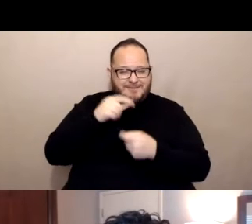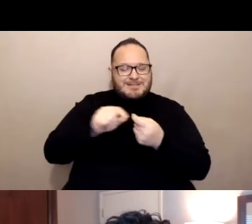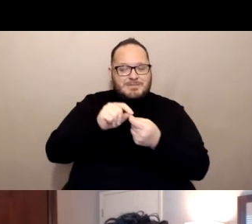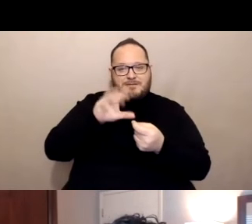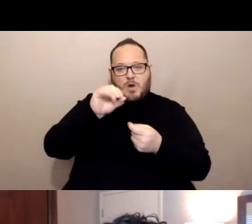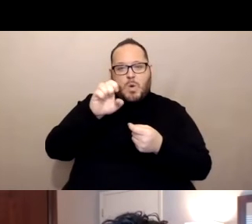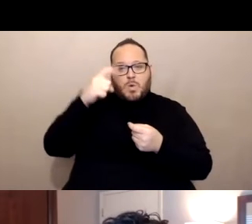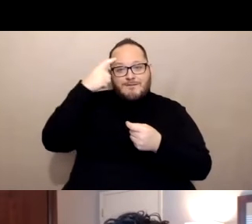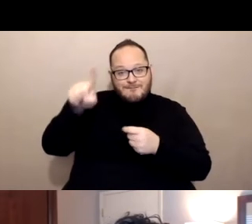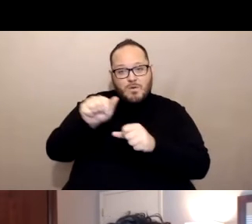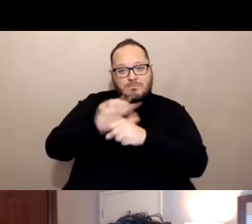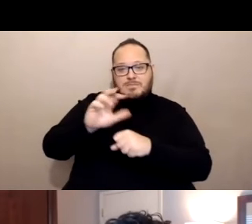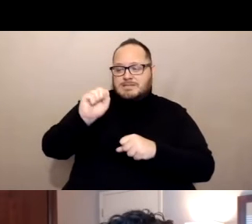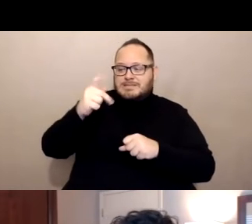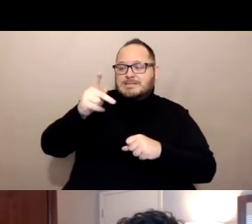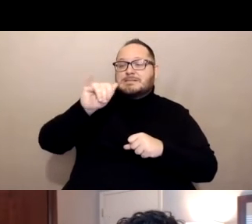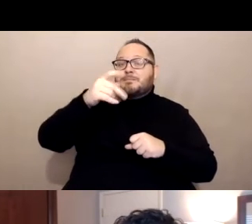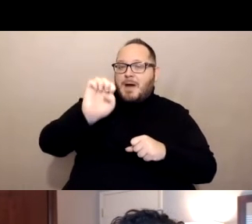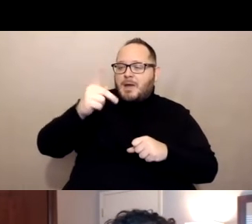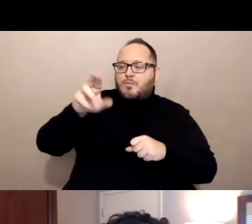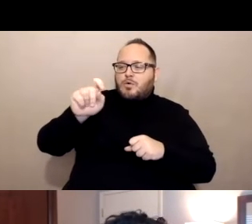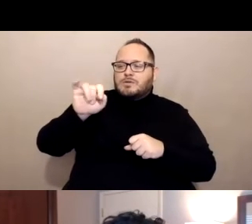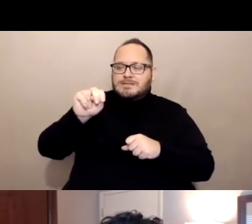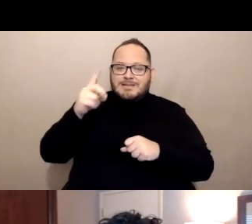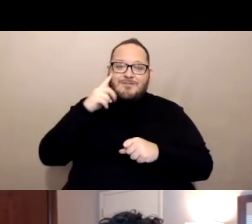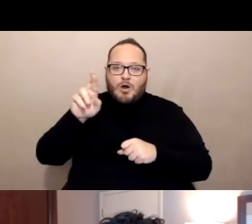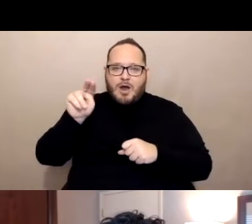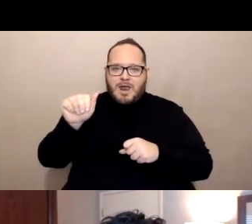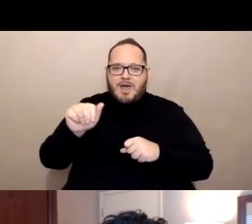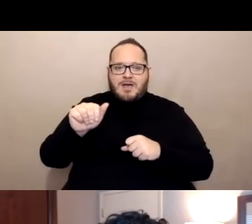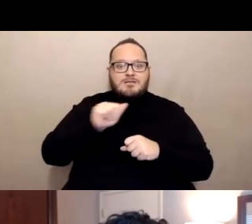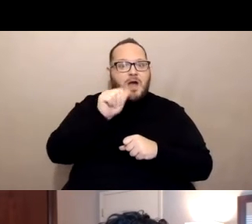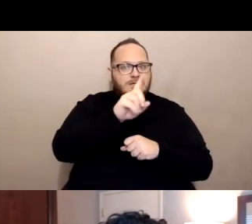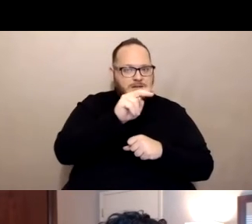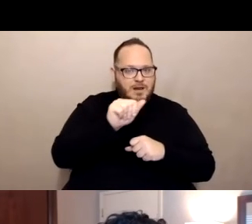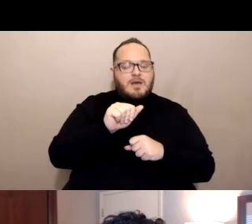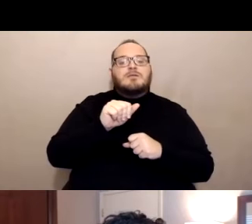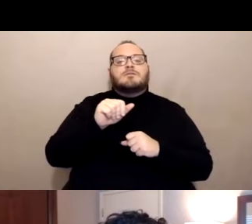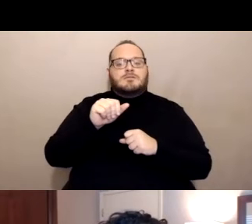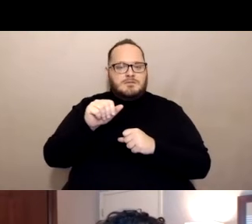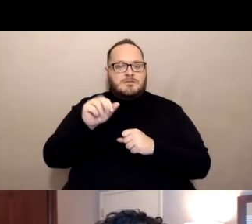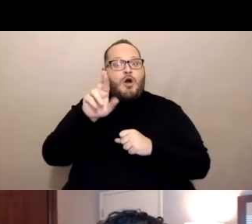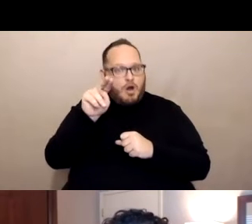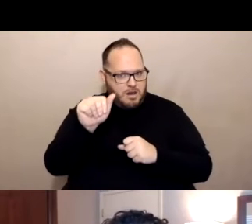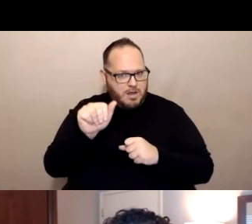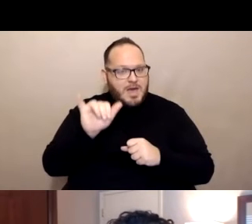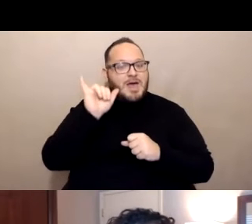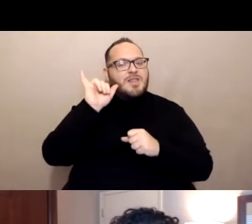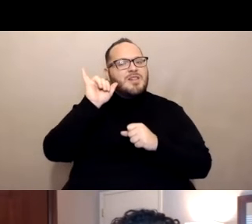of DNA, not RNA like the other two vaccines. And that prompts the production of that spike